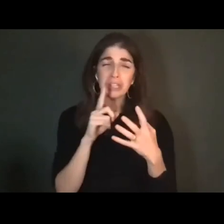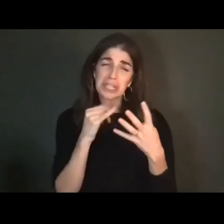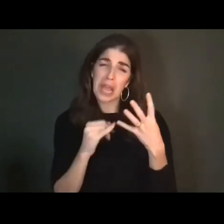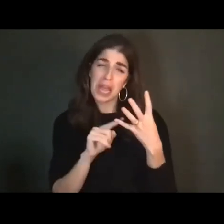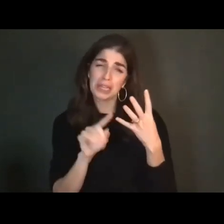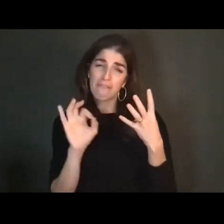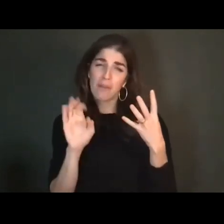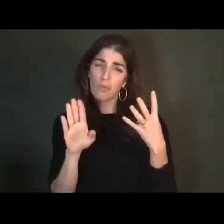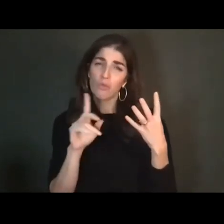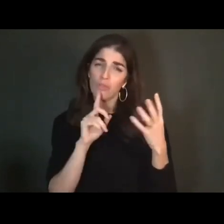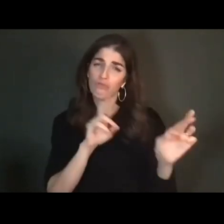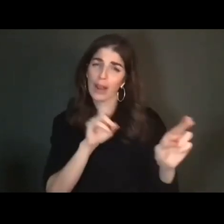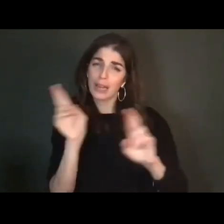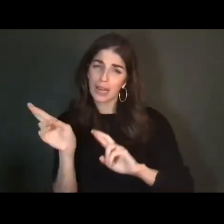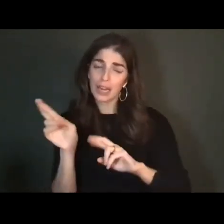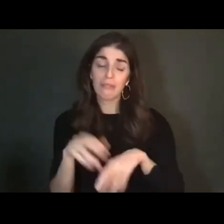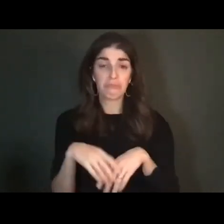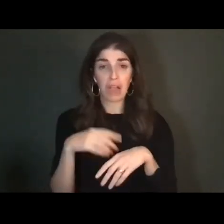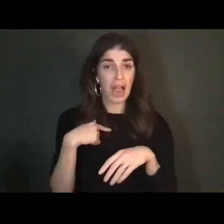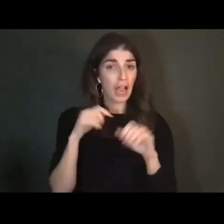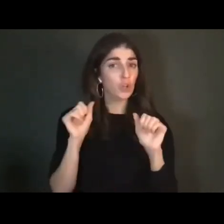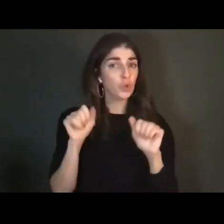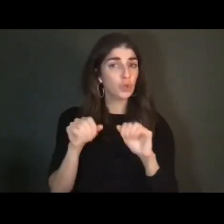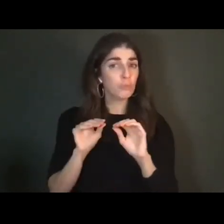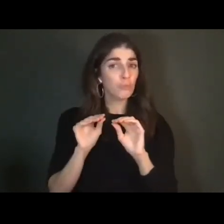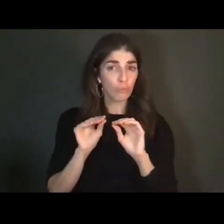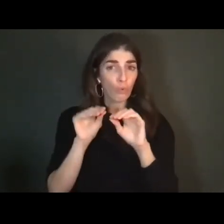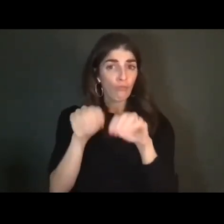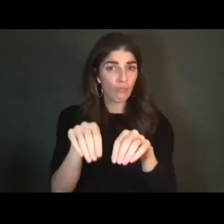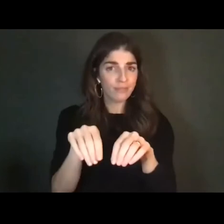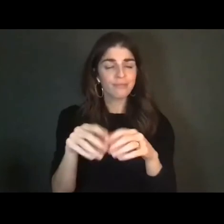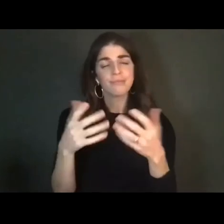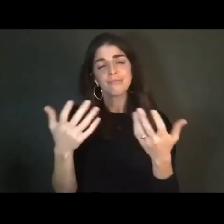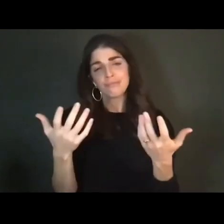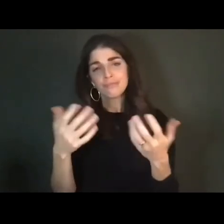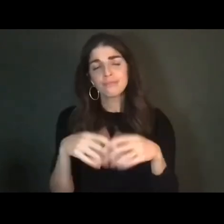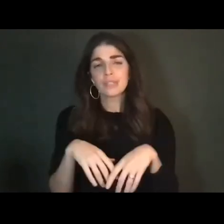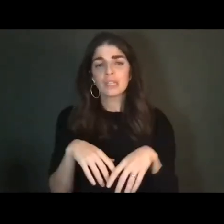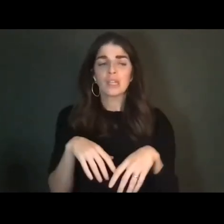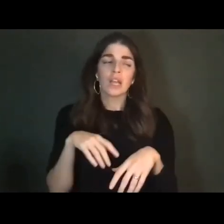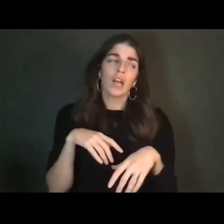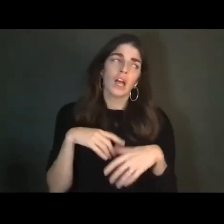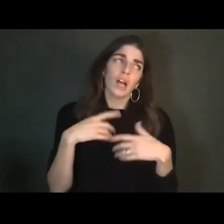to go. I could have moved in already. But then I had these long tortured conversations